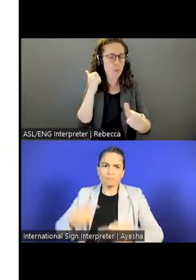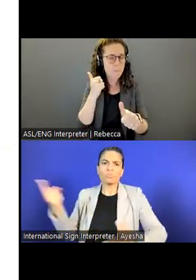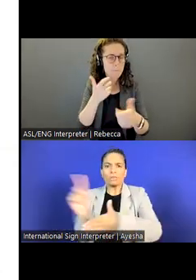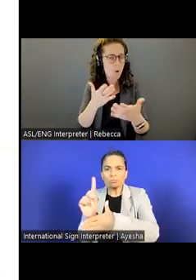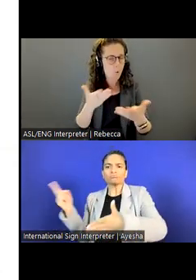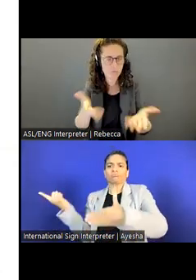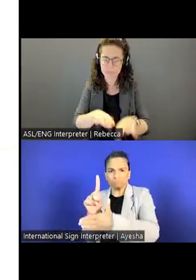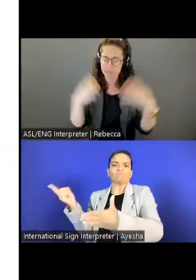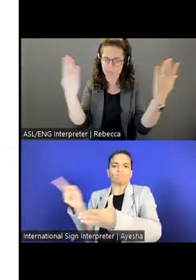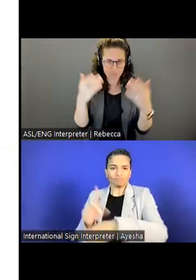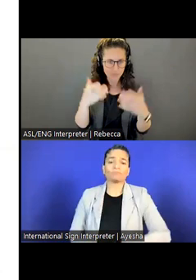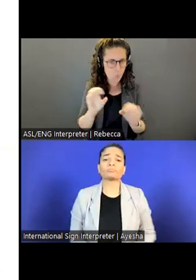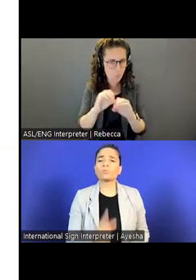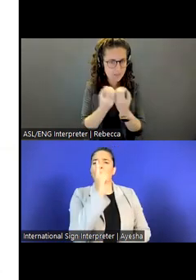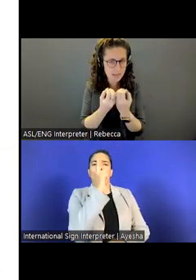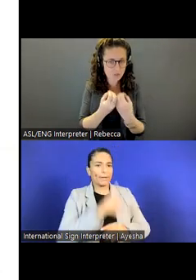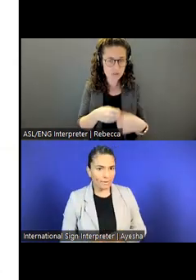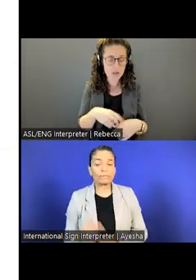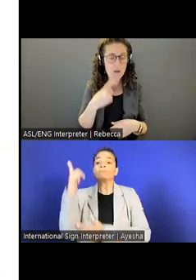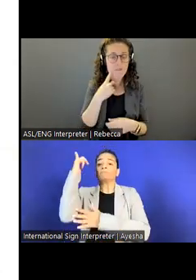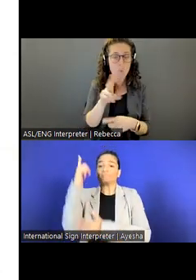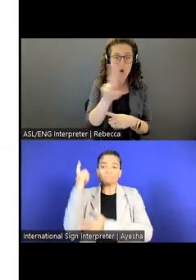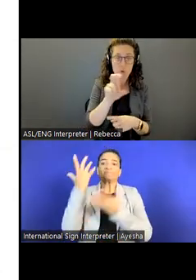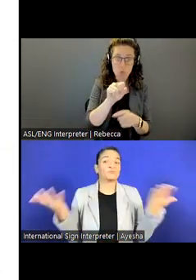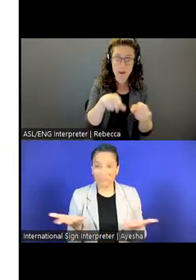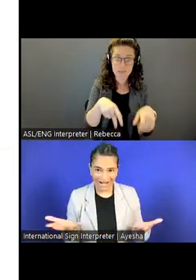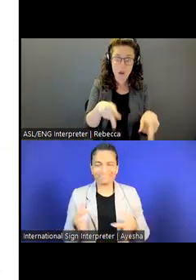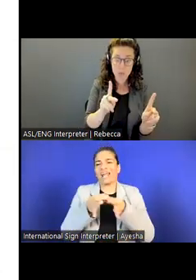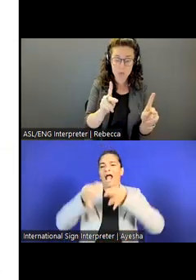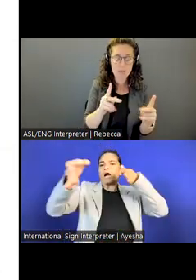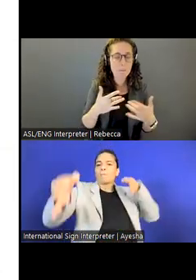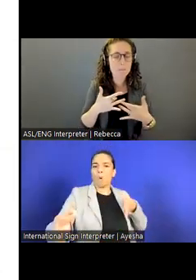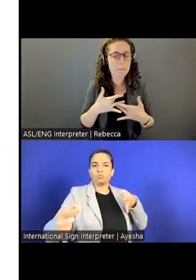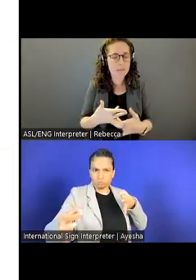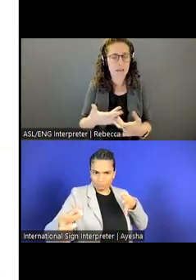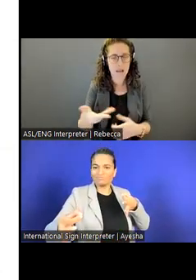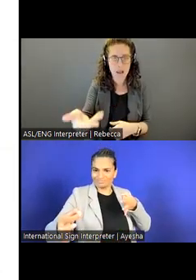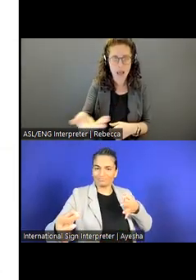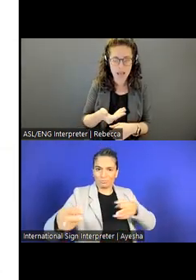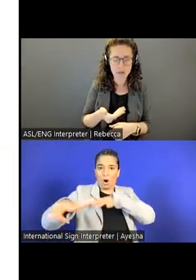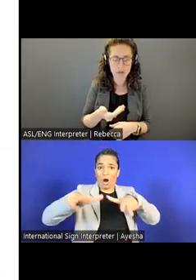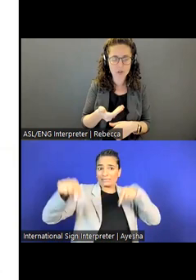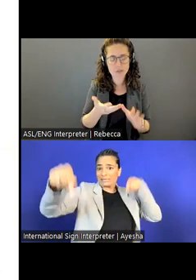So as far as domestic opportunities go, we typically hire we are usually eligible to